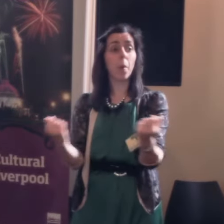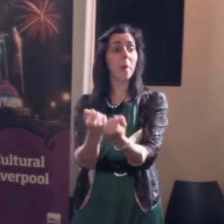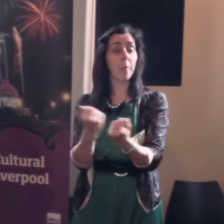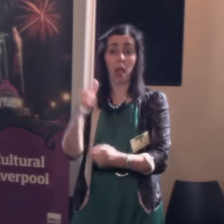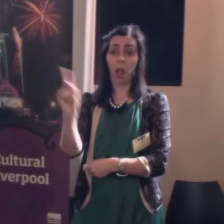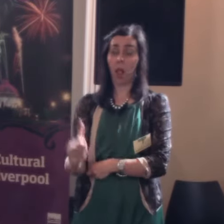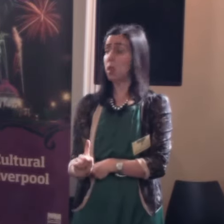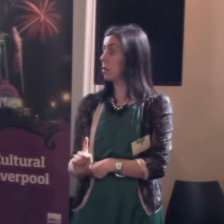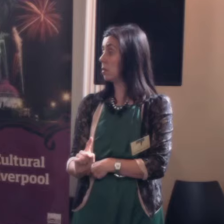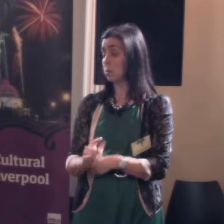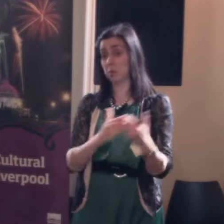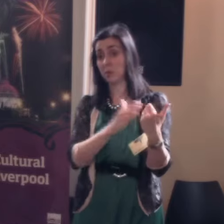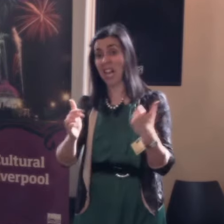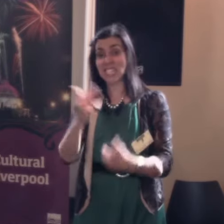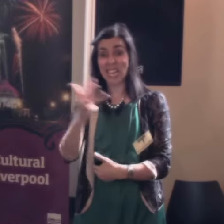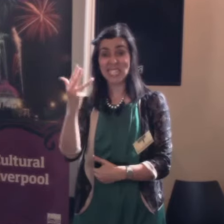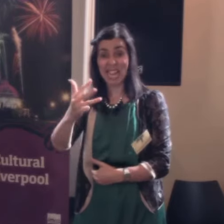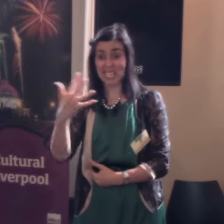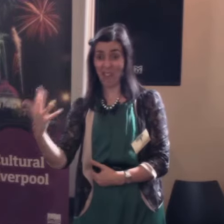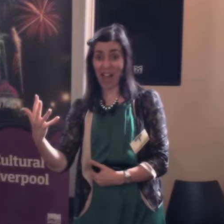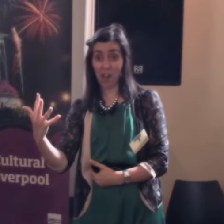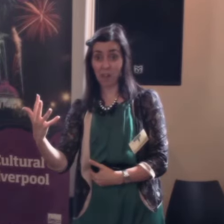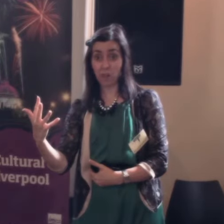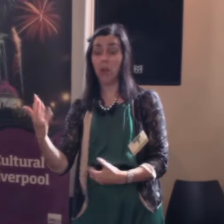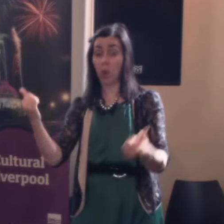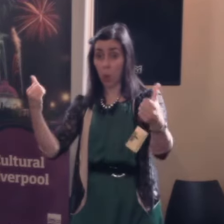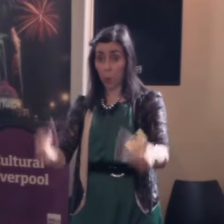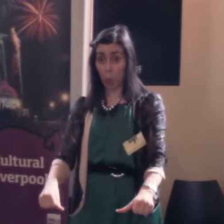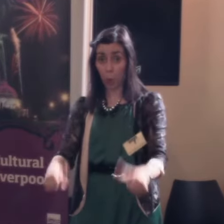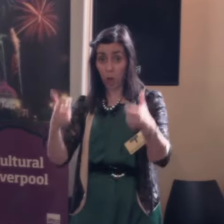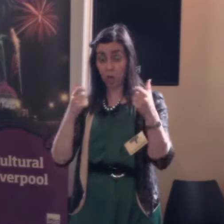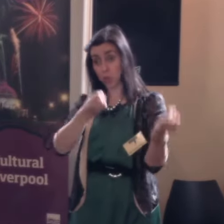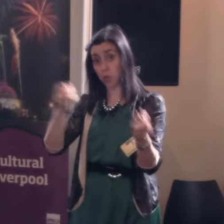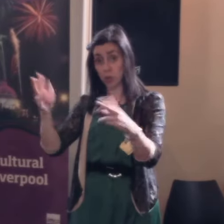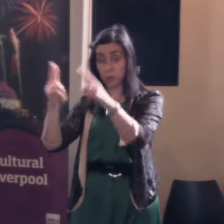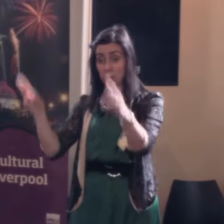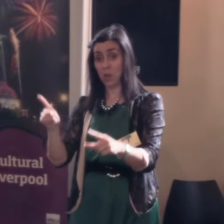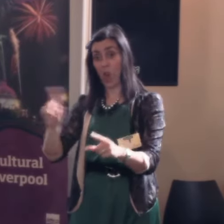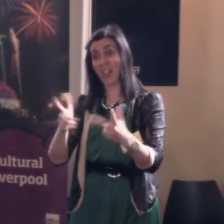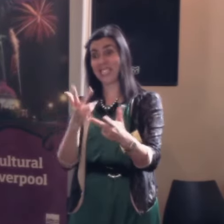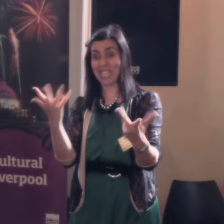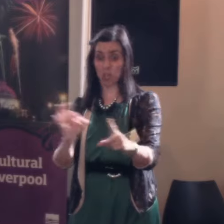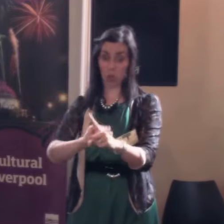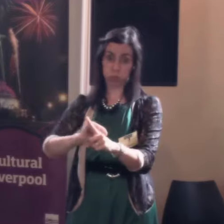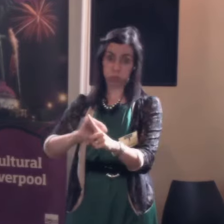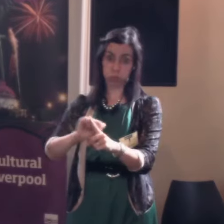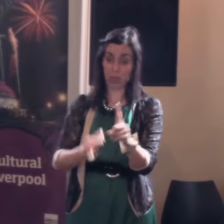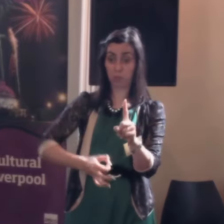It took till 1995 to get the substantial legislation through the house, and another ten years to improve it